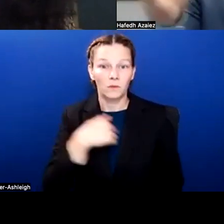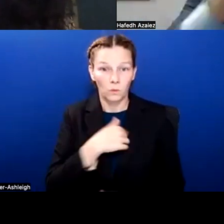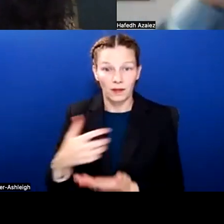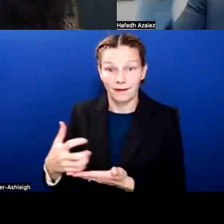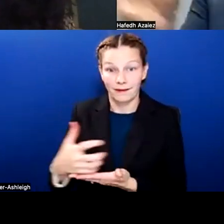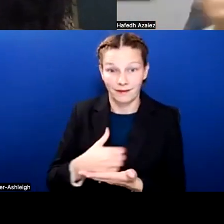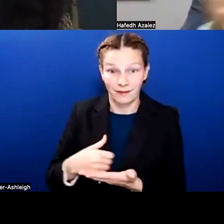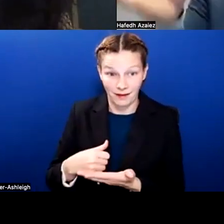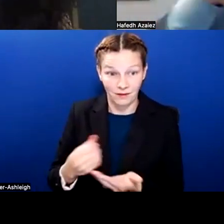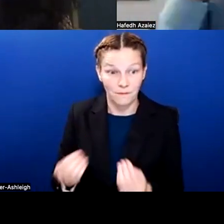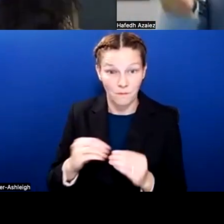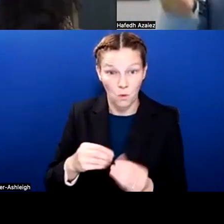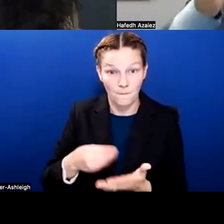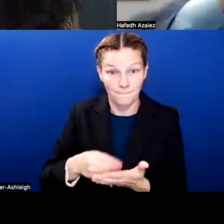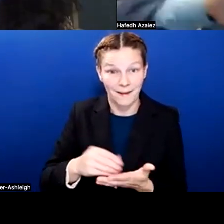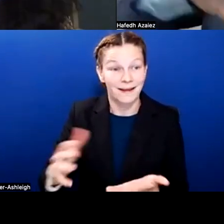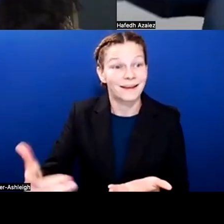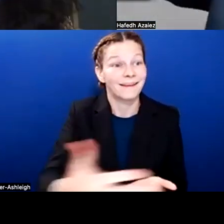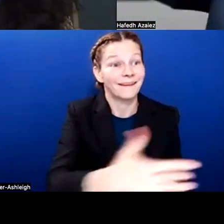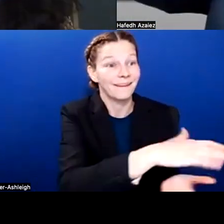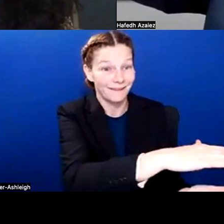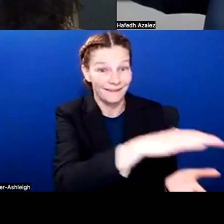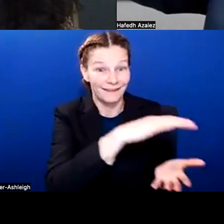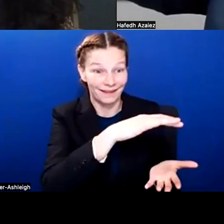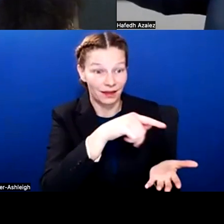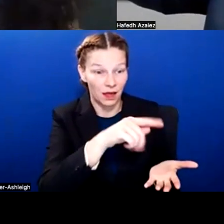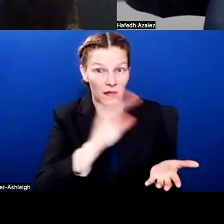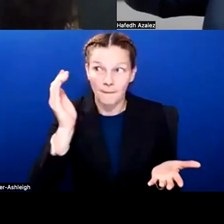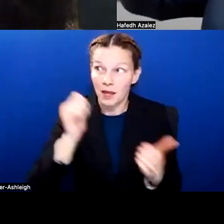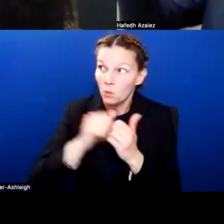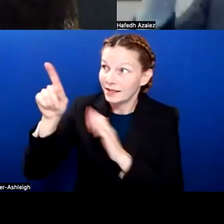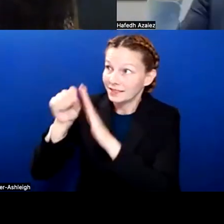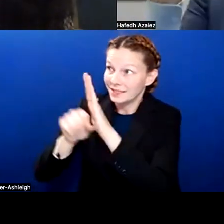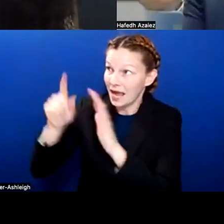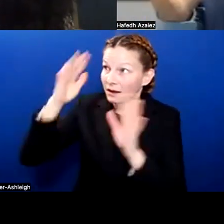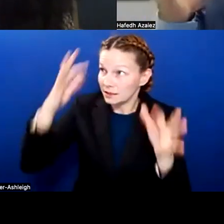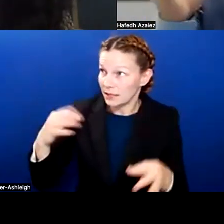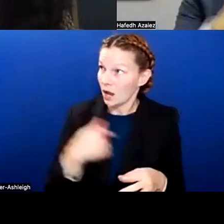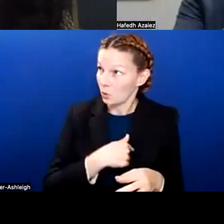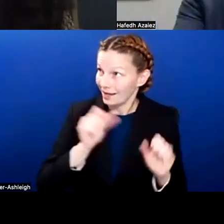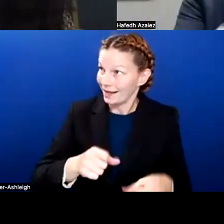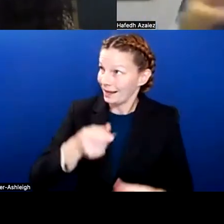that what we are supposed to have based on that formula, then we send it to the state. And that's called recapture. There are school district